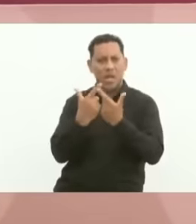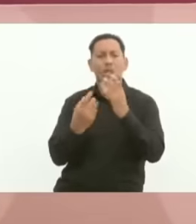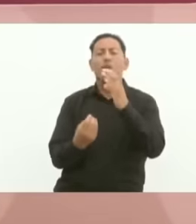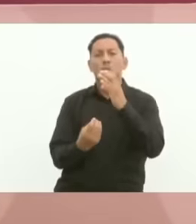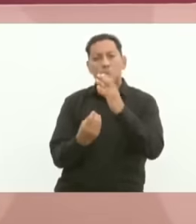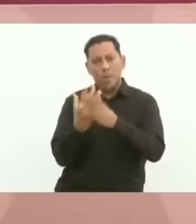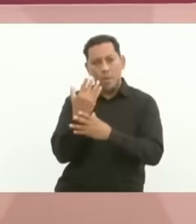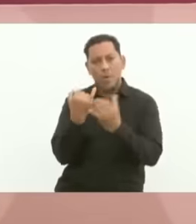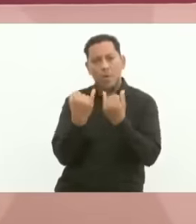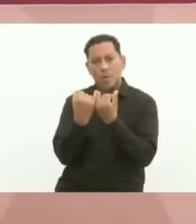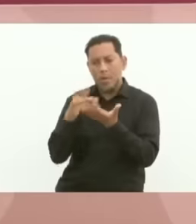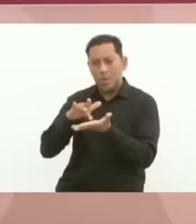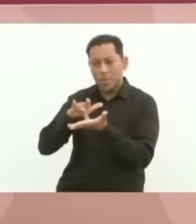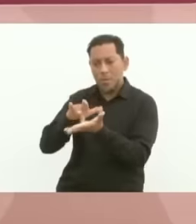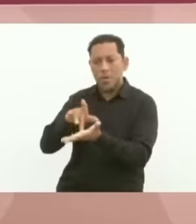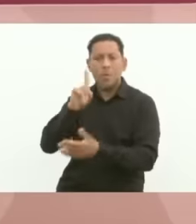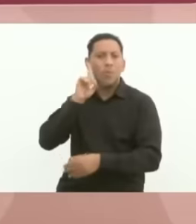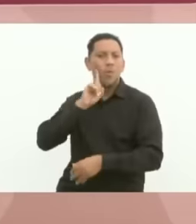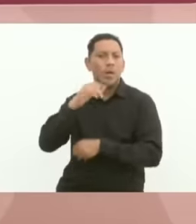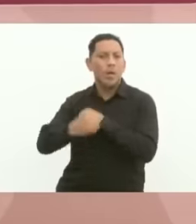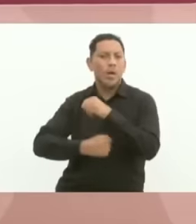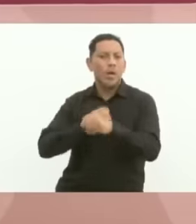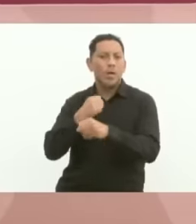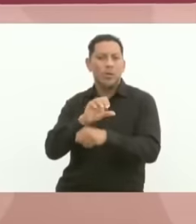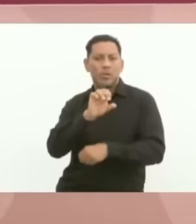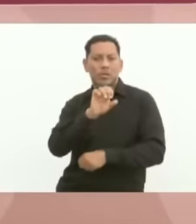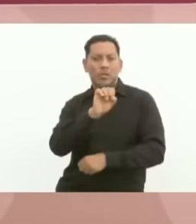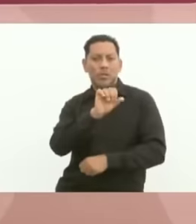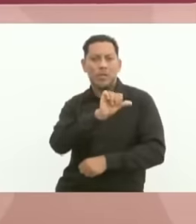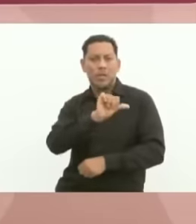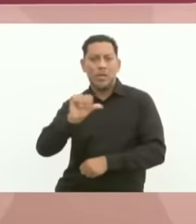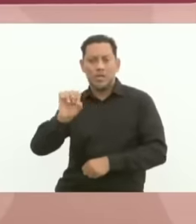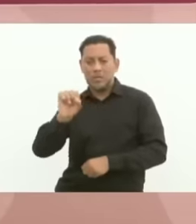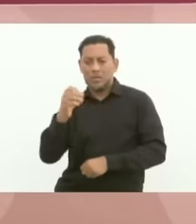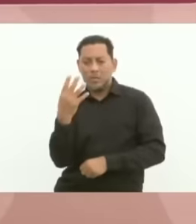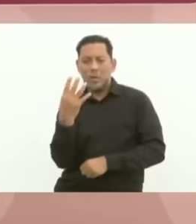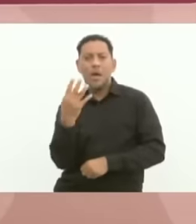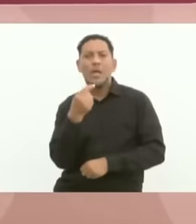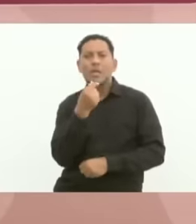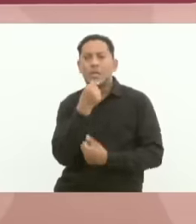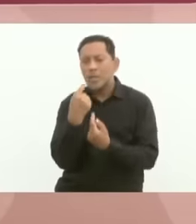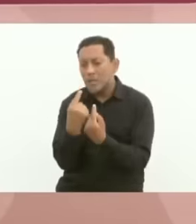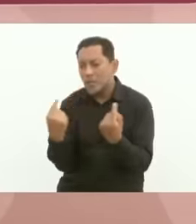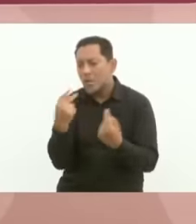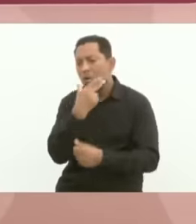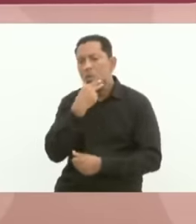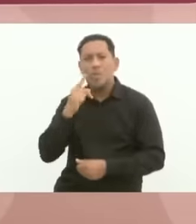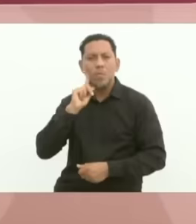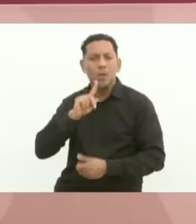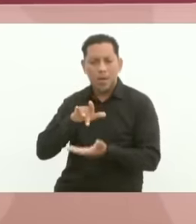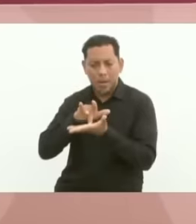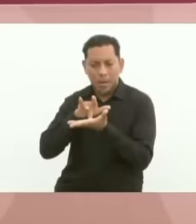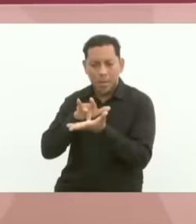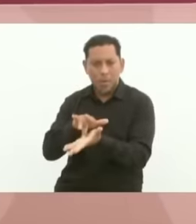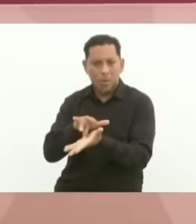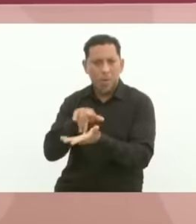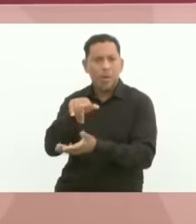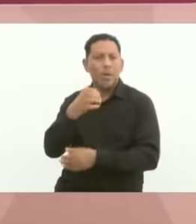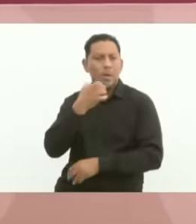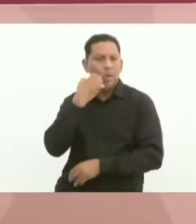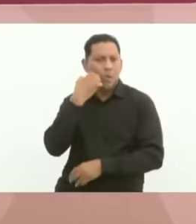to women between 60 and 64 years of age, to support boys and girls who go to public school and to